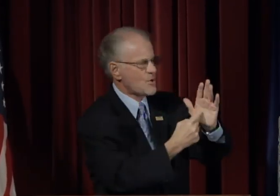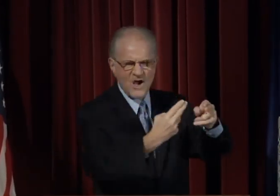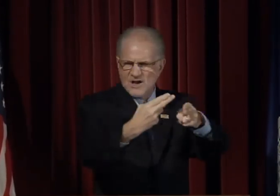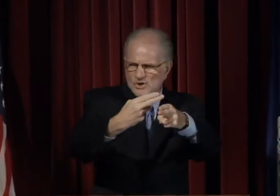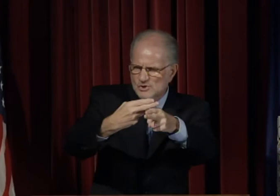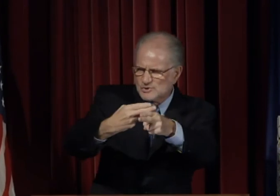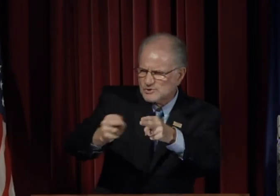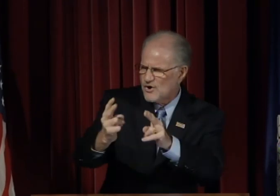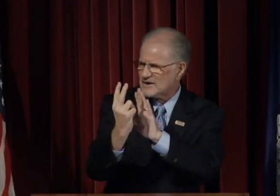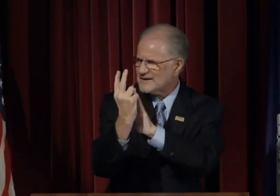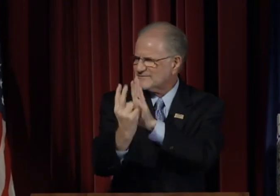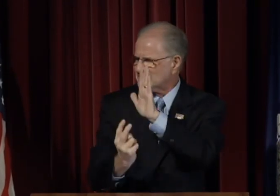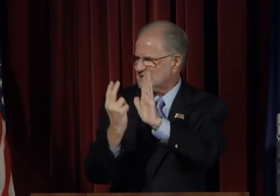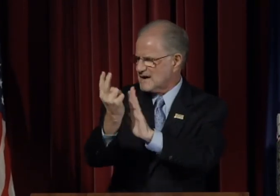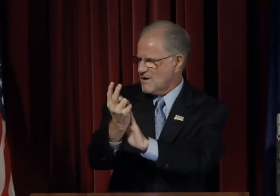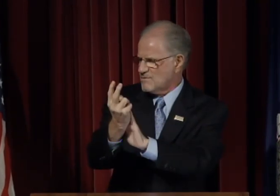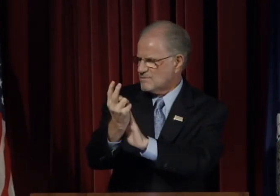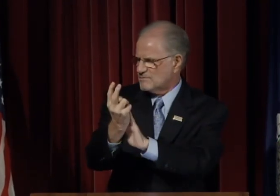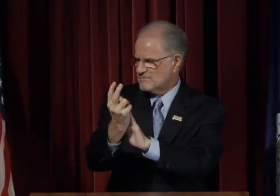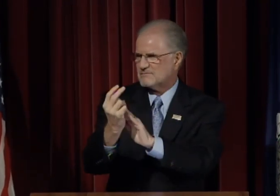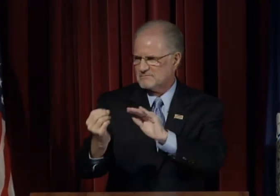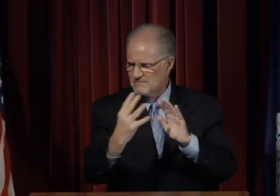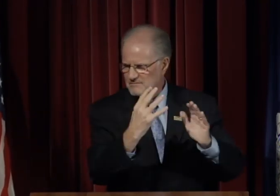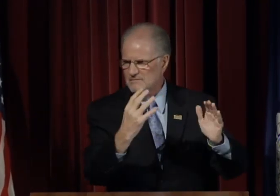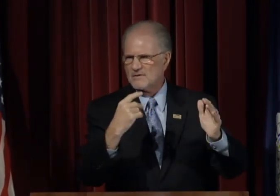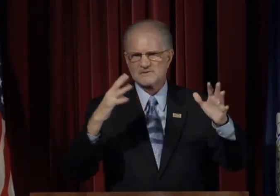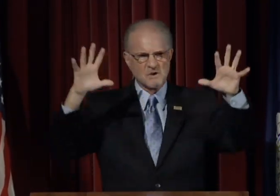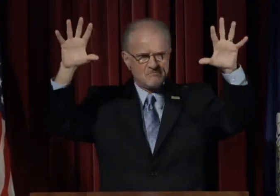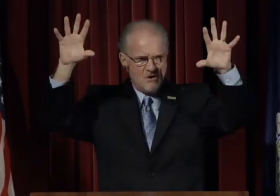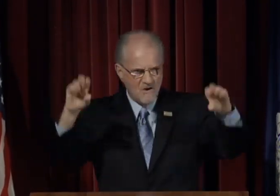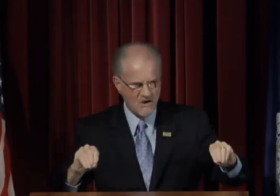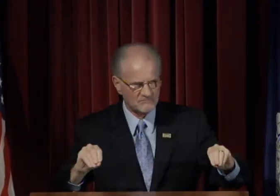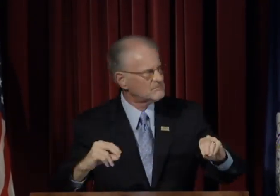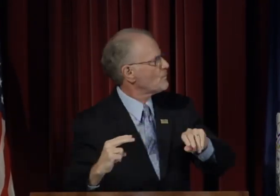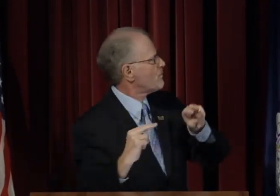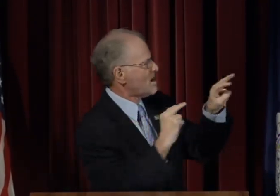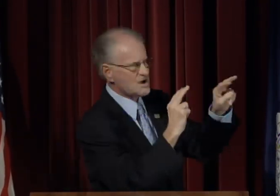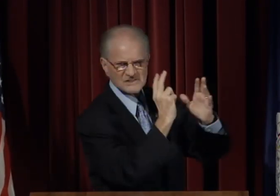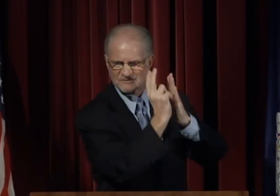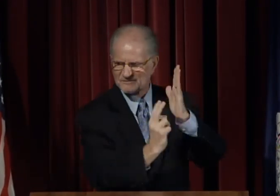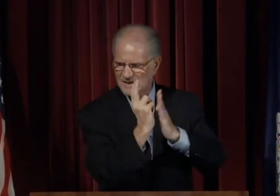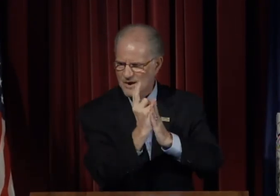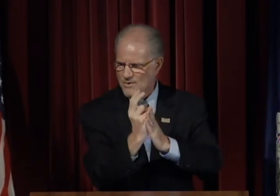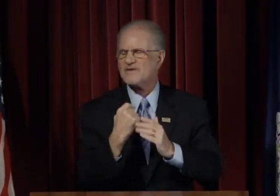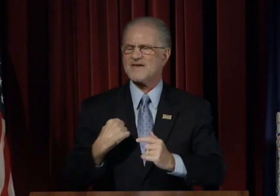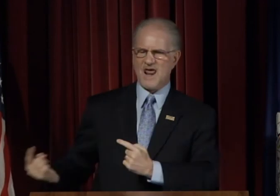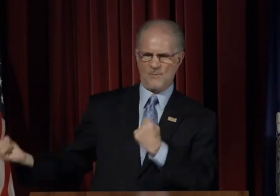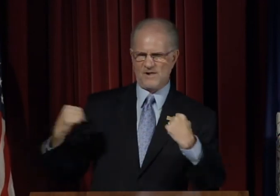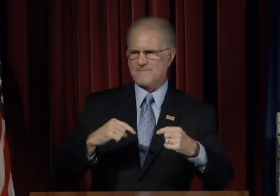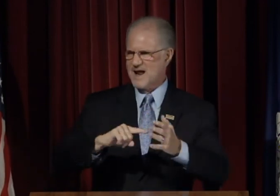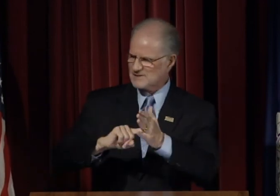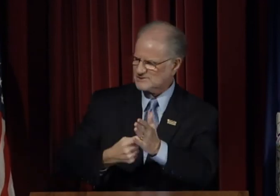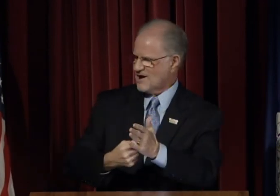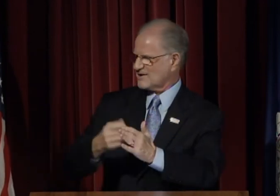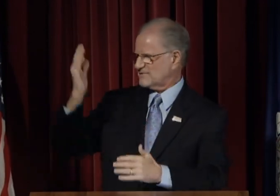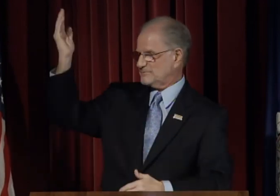we have a short video that I'd like to show first. So bring down the house lights, we'll watch the videotape, and then I'll begin my address.